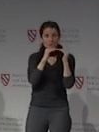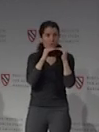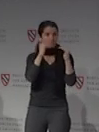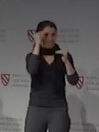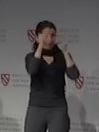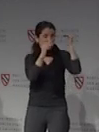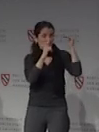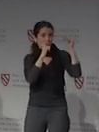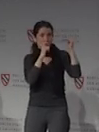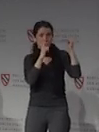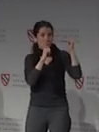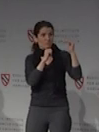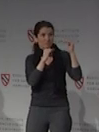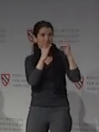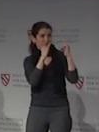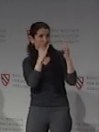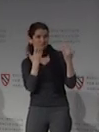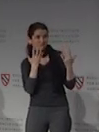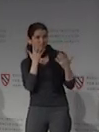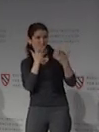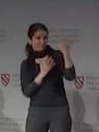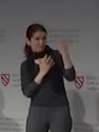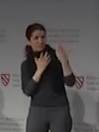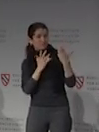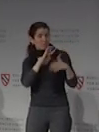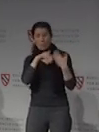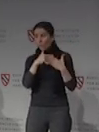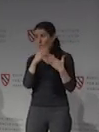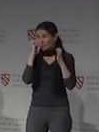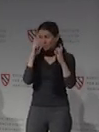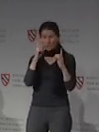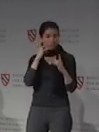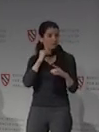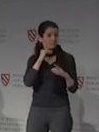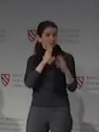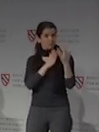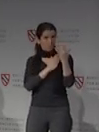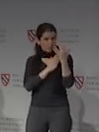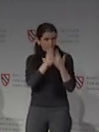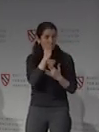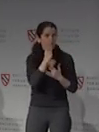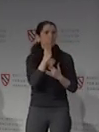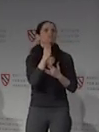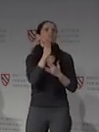who are not like them, and their entire educational experience is mediated through a likely white female interpreter.